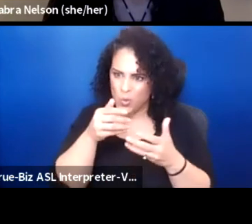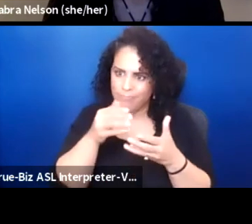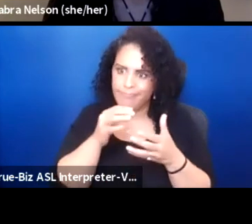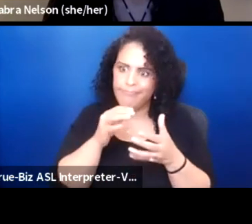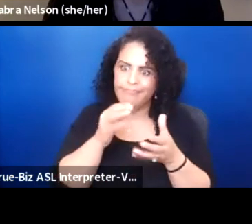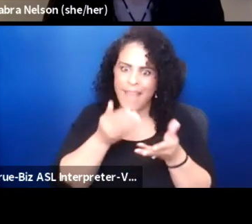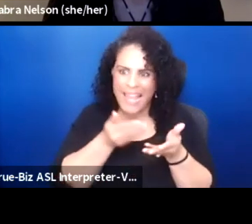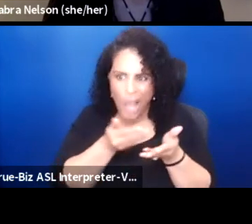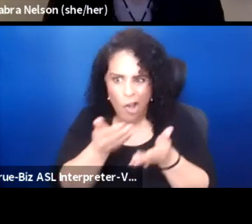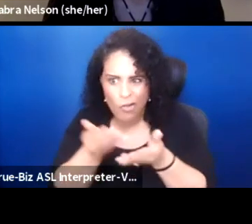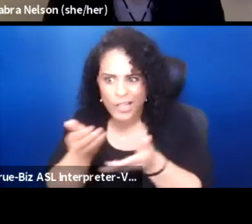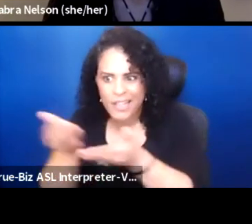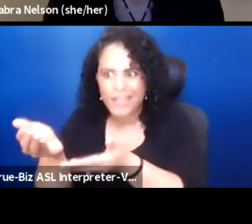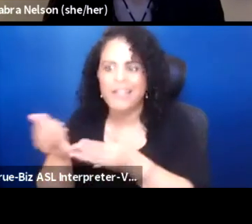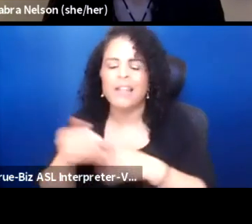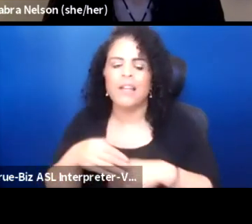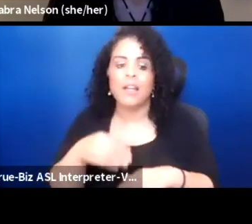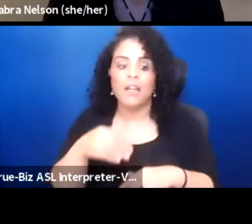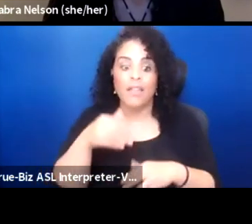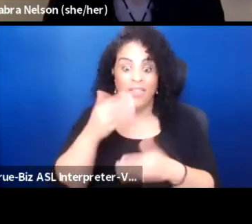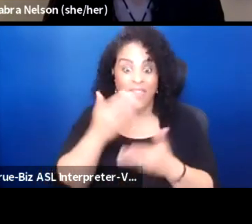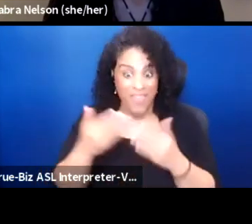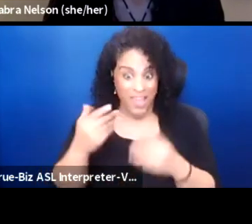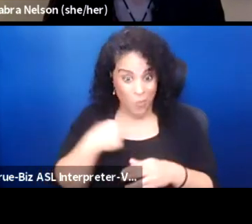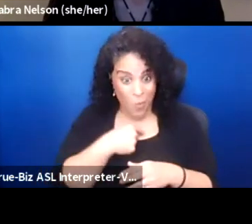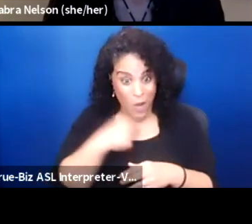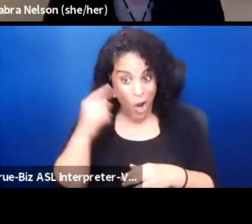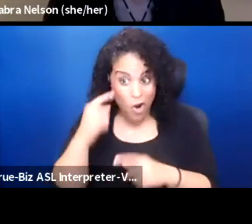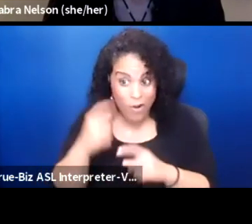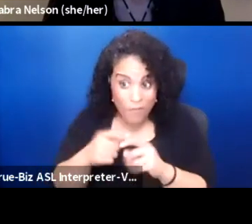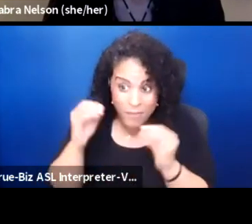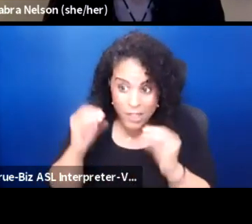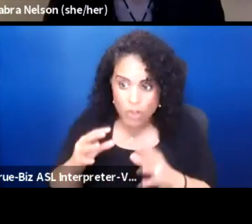the things that all of us heard from our teachers and we're sharing them forward.